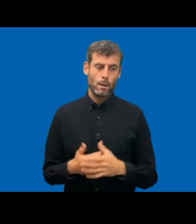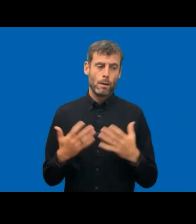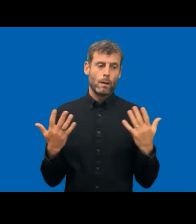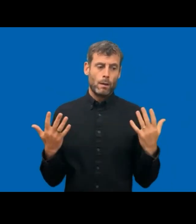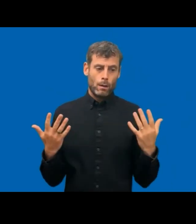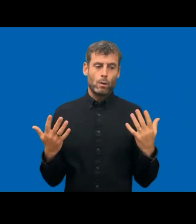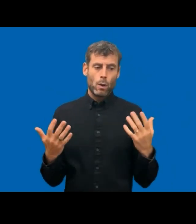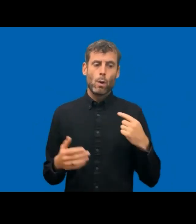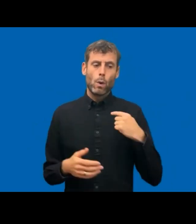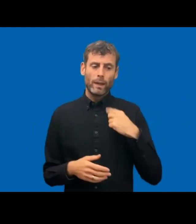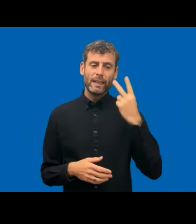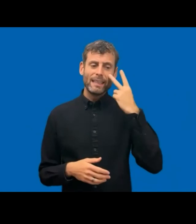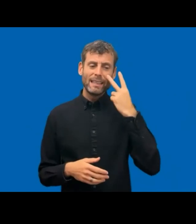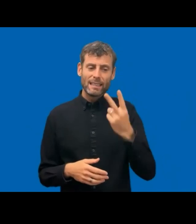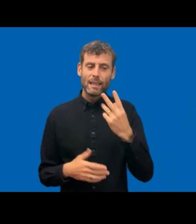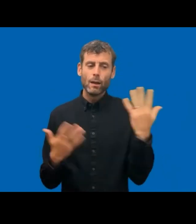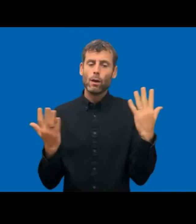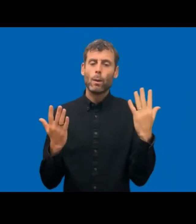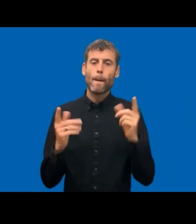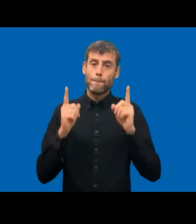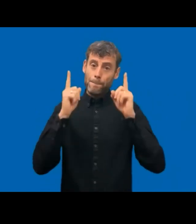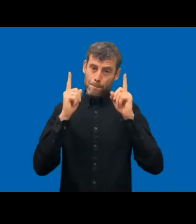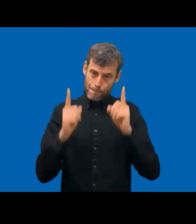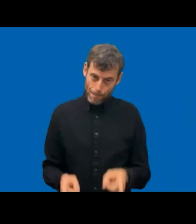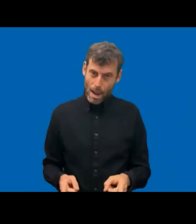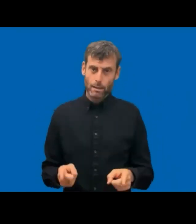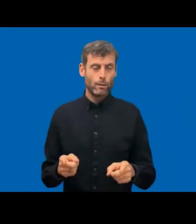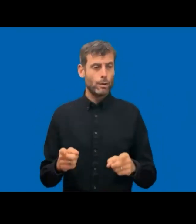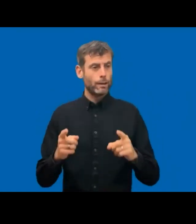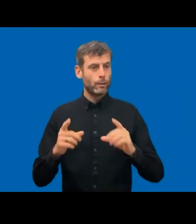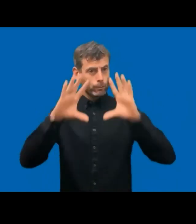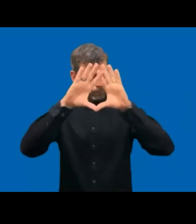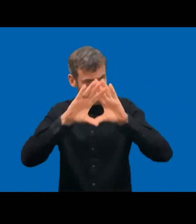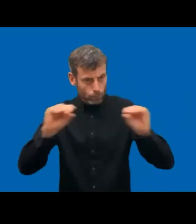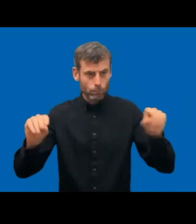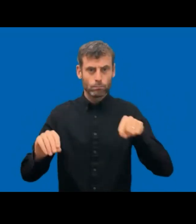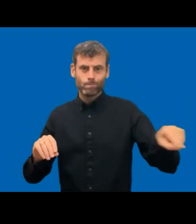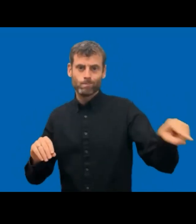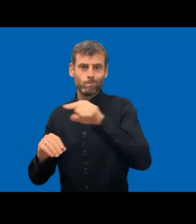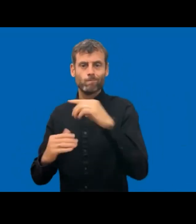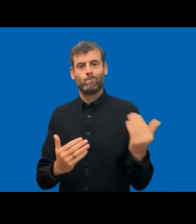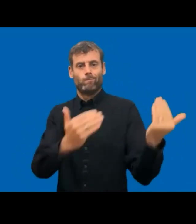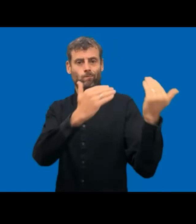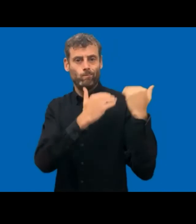statement. In Norway, we have chosen to make this as our solution that we as authority